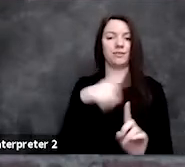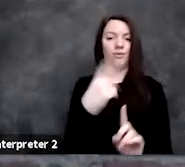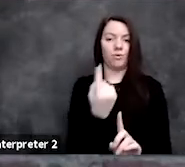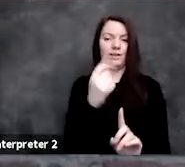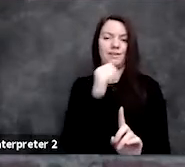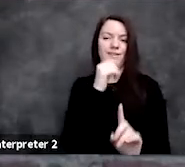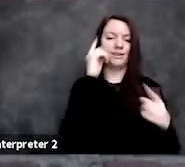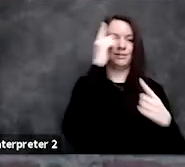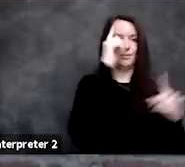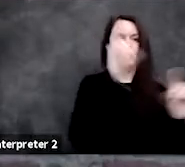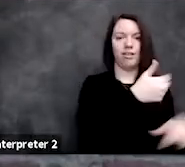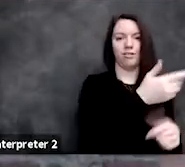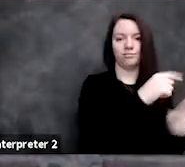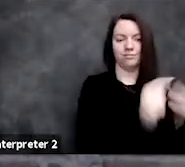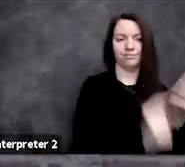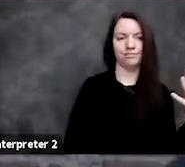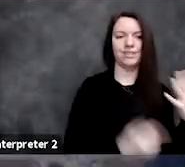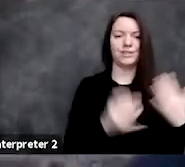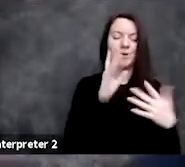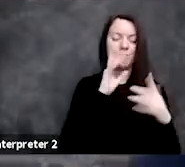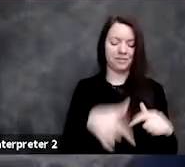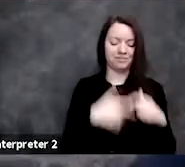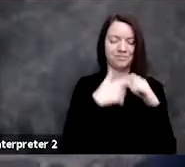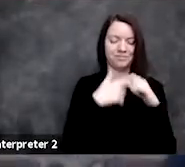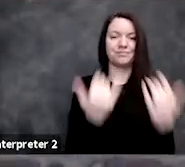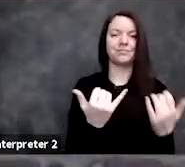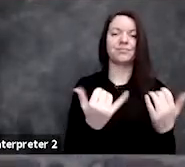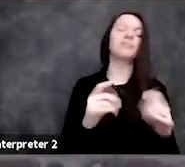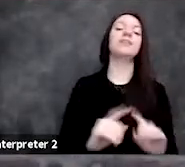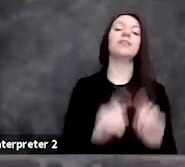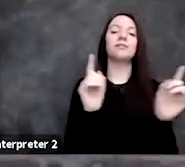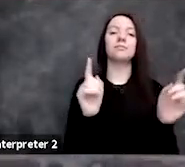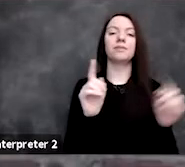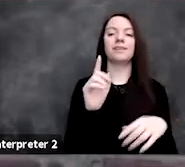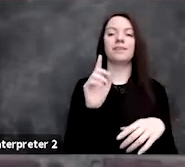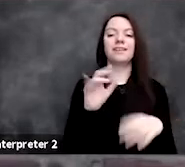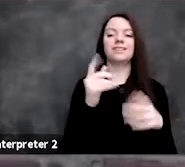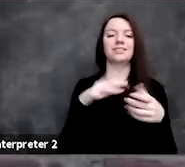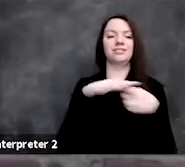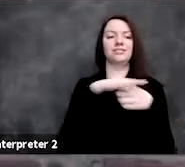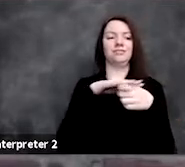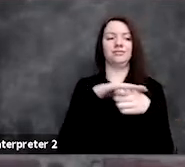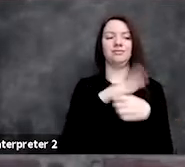So maybe I'll stop there, but that's the flavor of thing that I'm interested in.